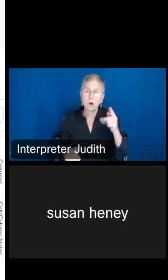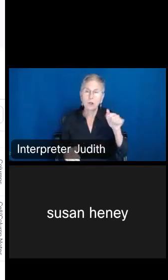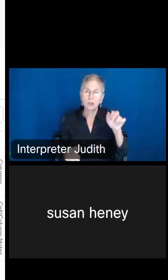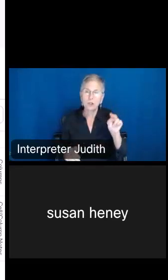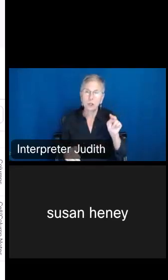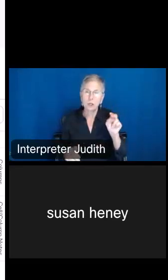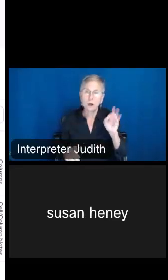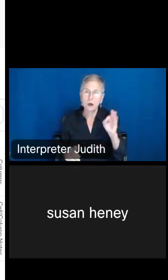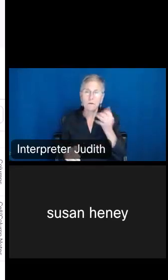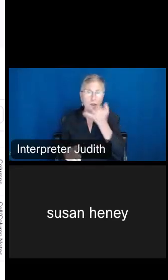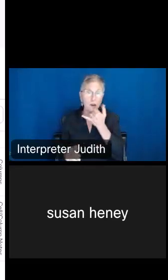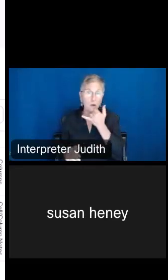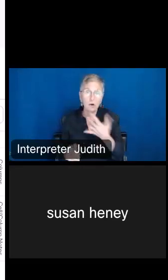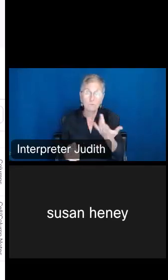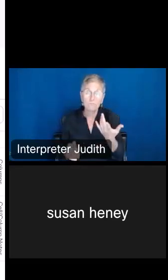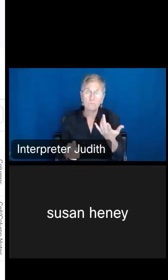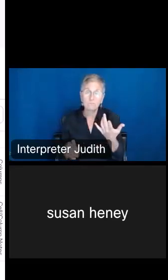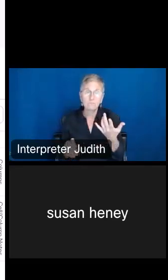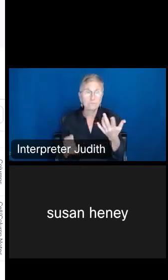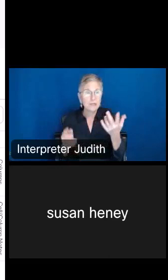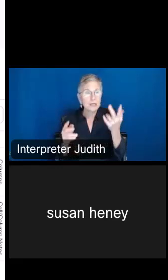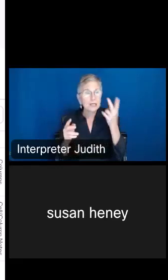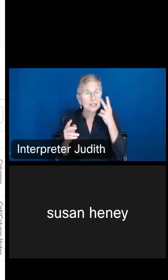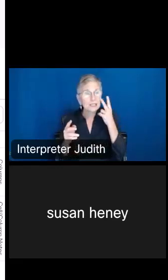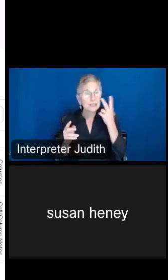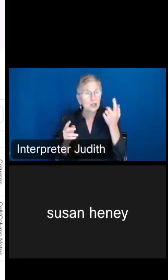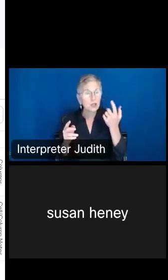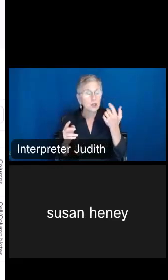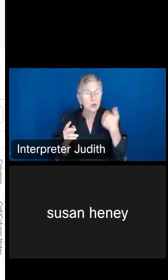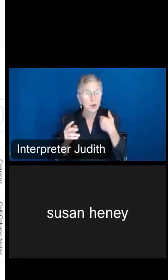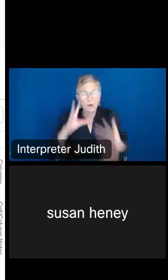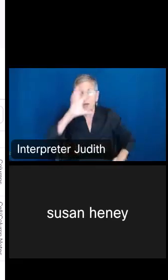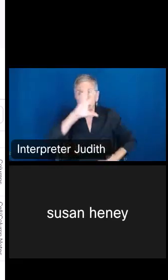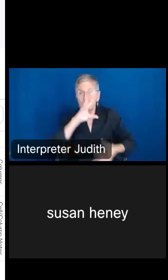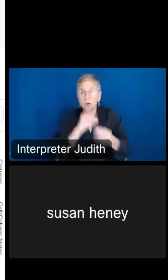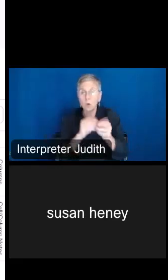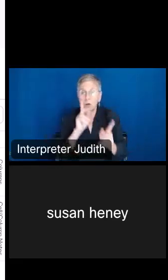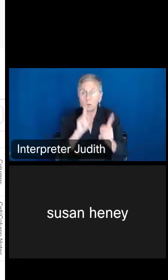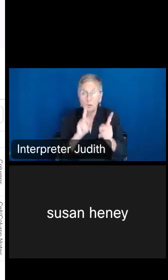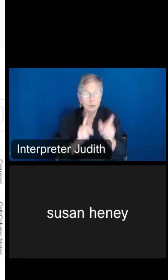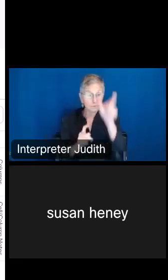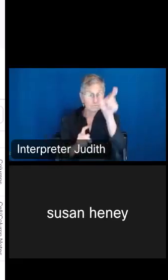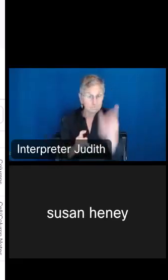and then just kind of look at, you get the total population in a column, then the population